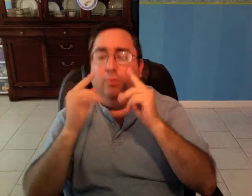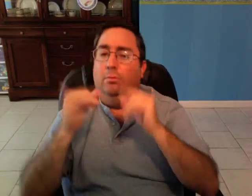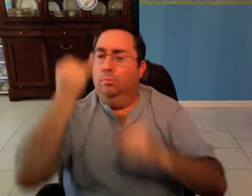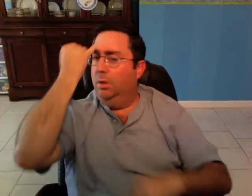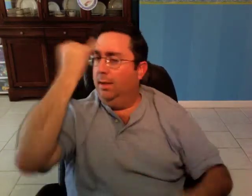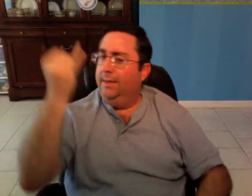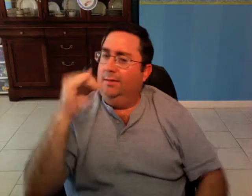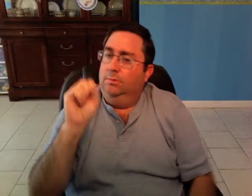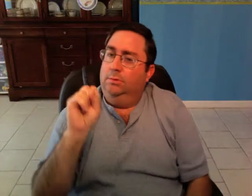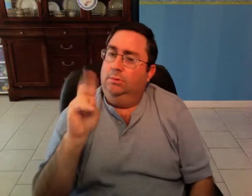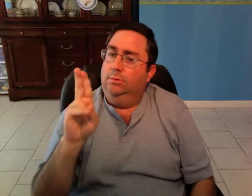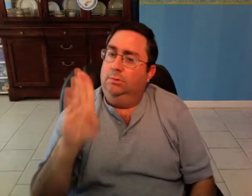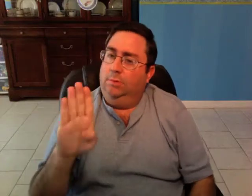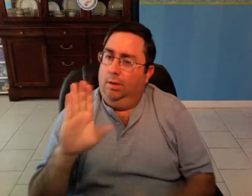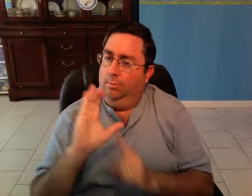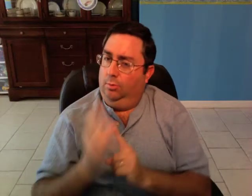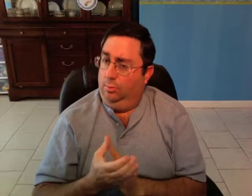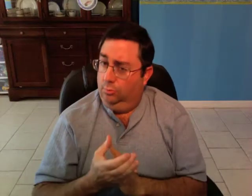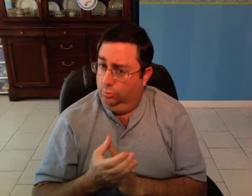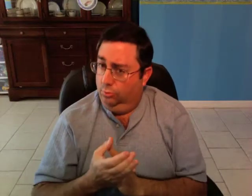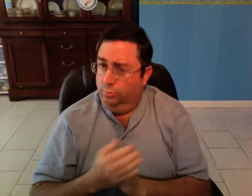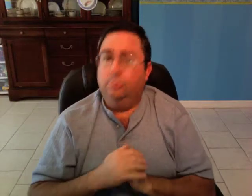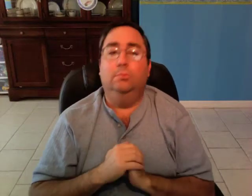the idea of "subculture".